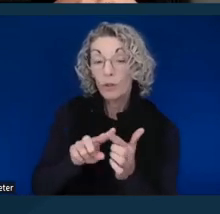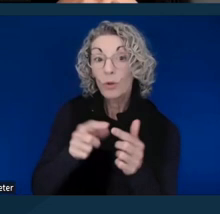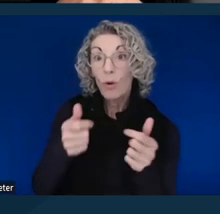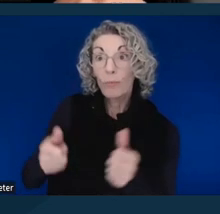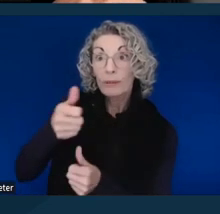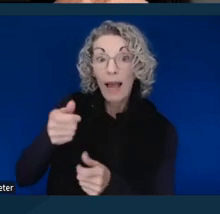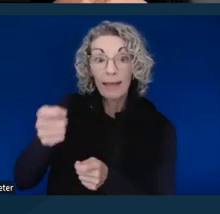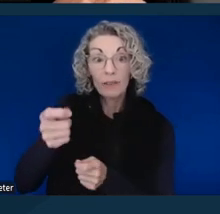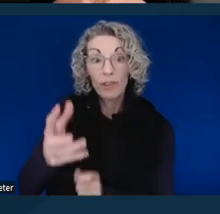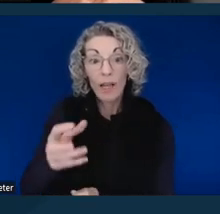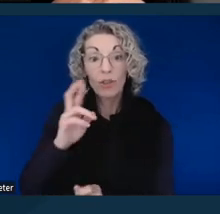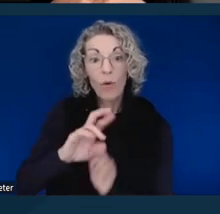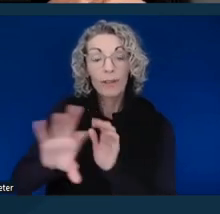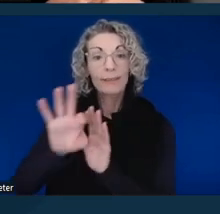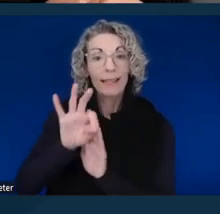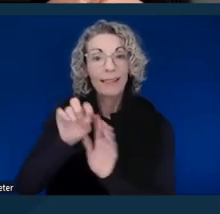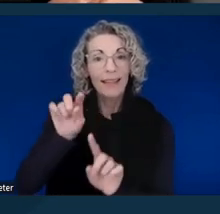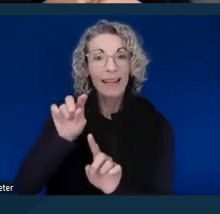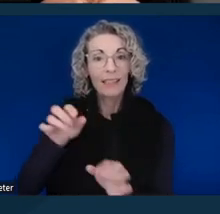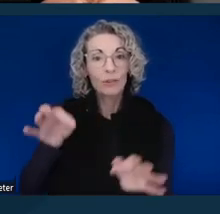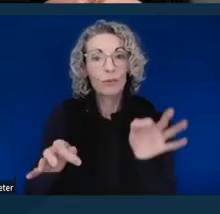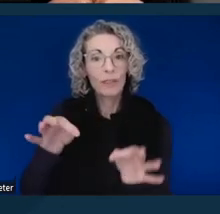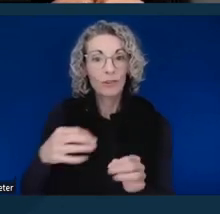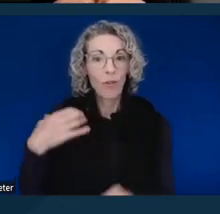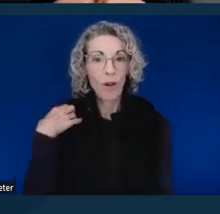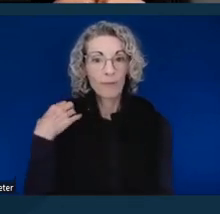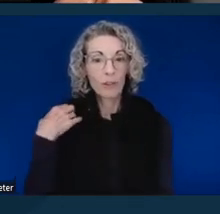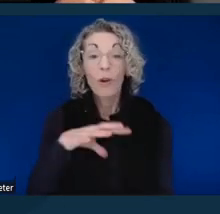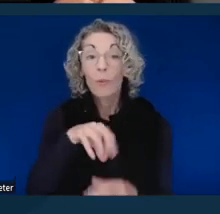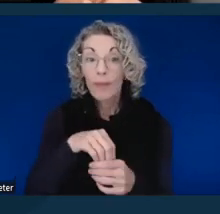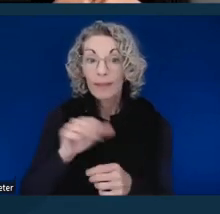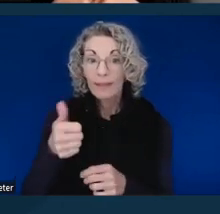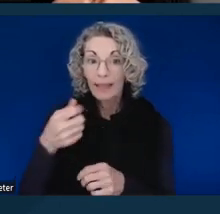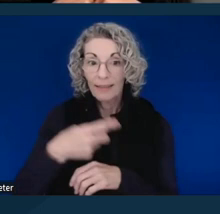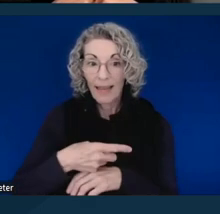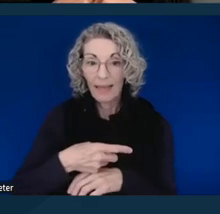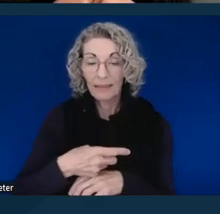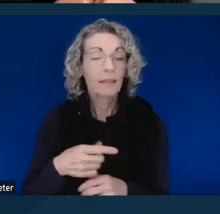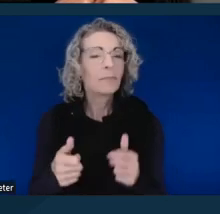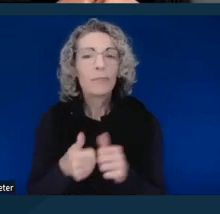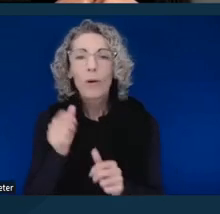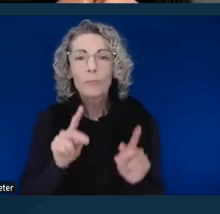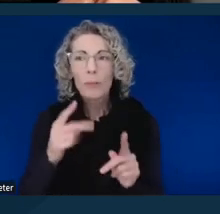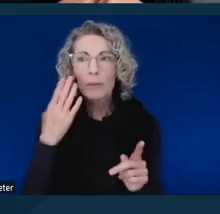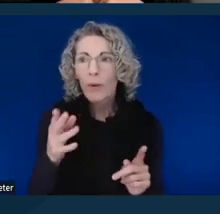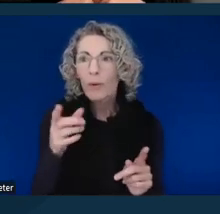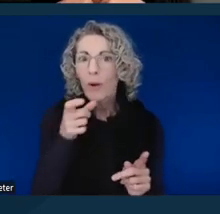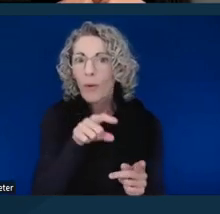or the designated judicial officer within days. Most people are not going to know what the presiding judge,